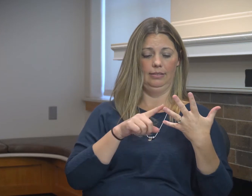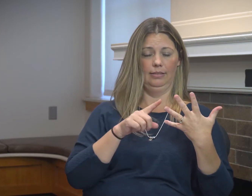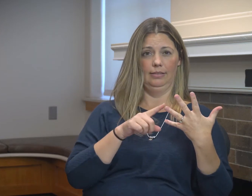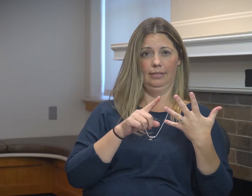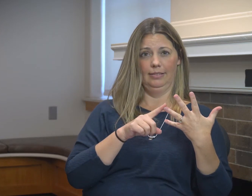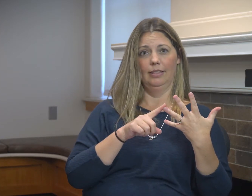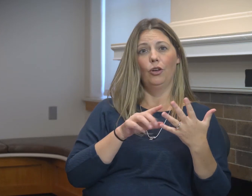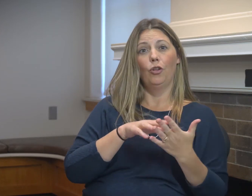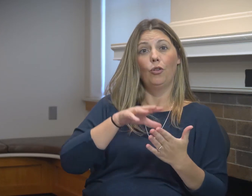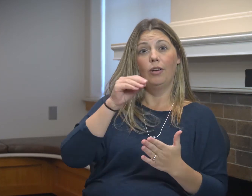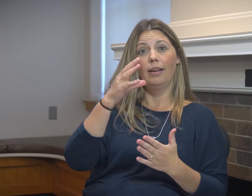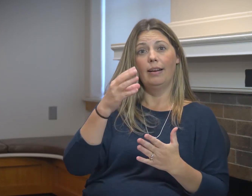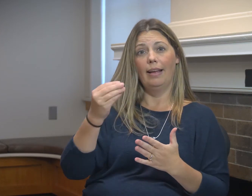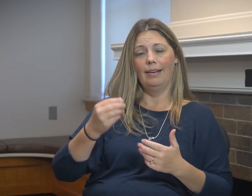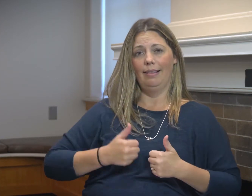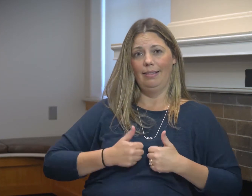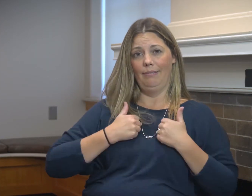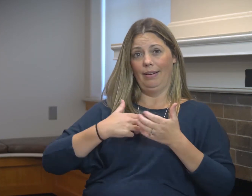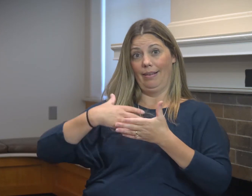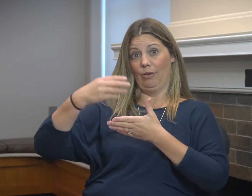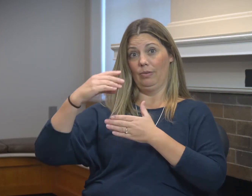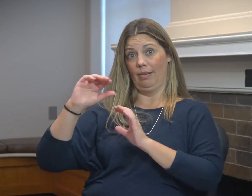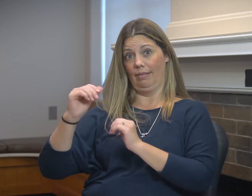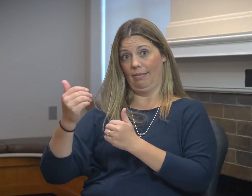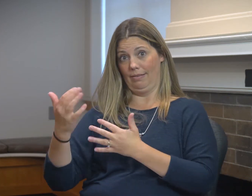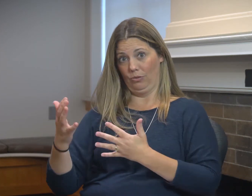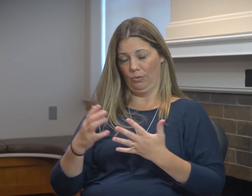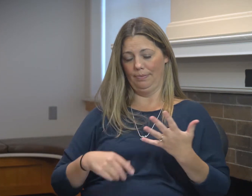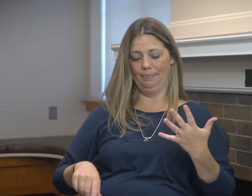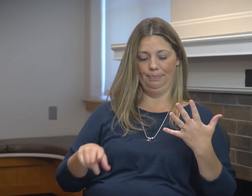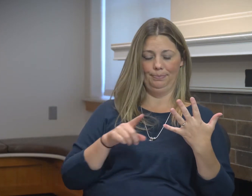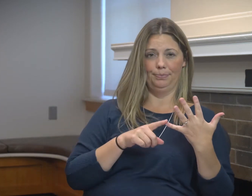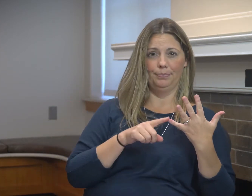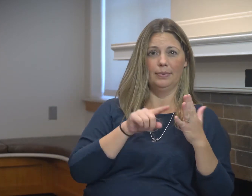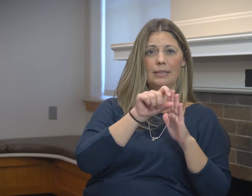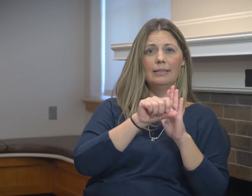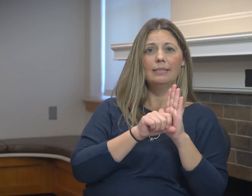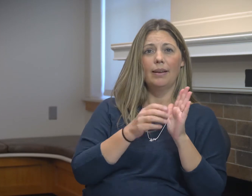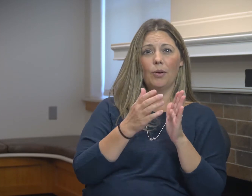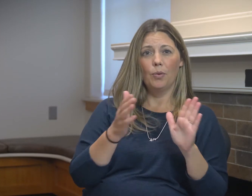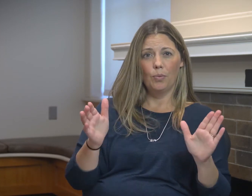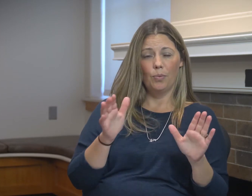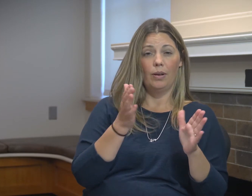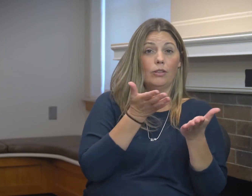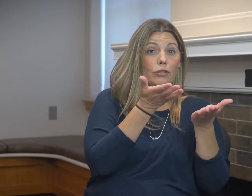Third: workforce readiness. Fourth: learning and living outside of the classroom.